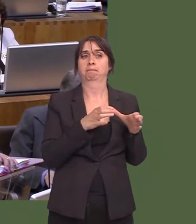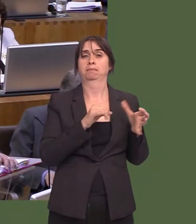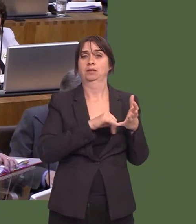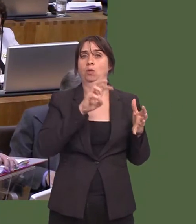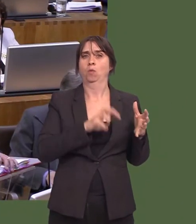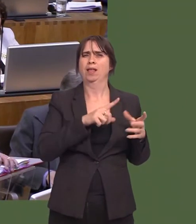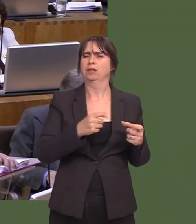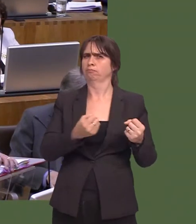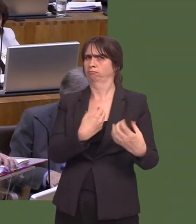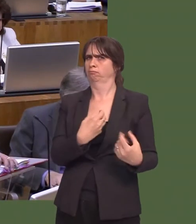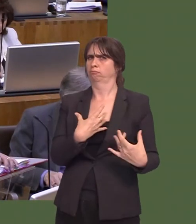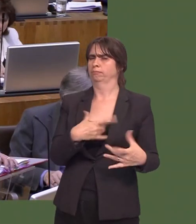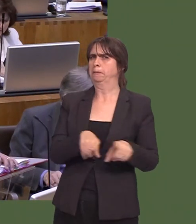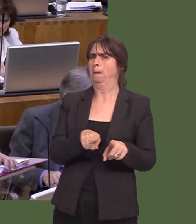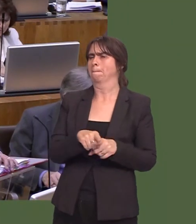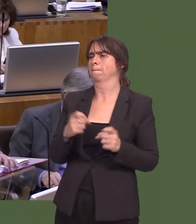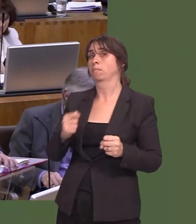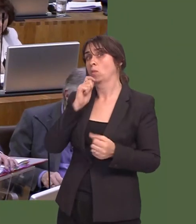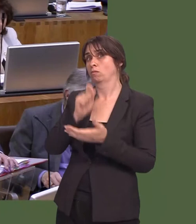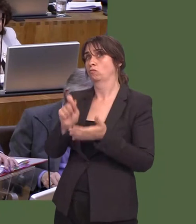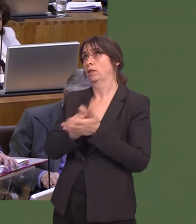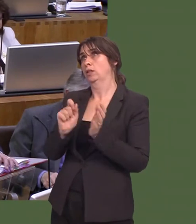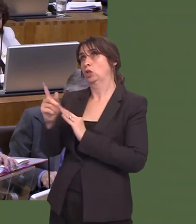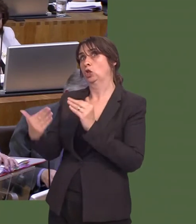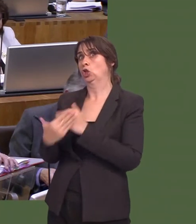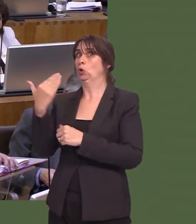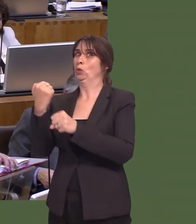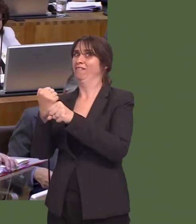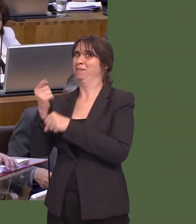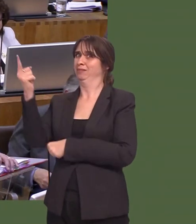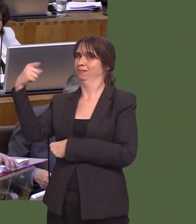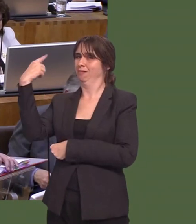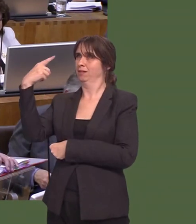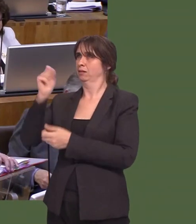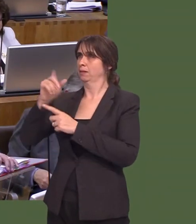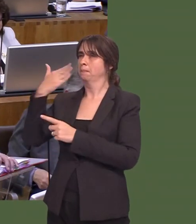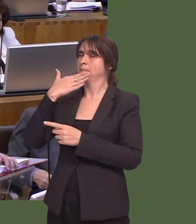We will be writing to the newly elected UK Government, requesting it to consider a review of the scheme.